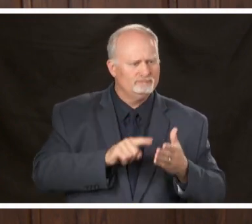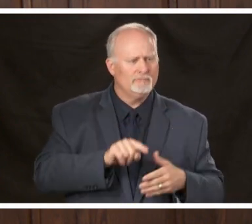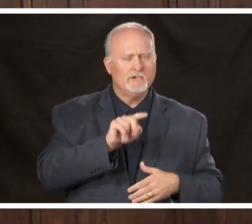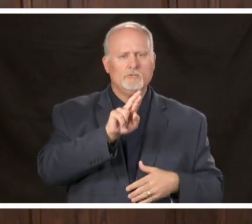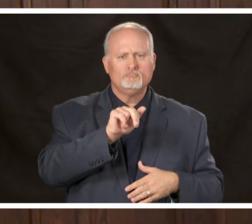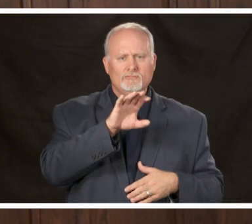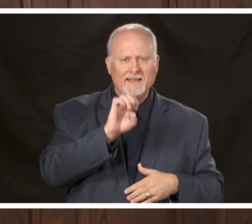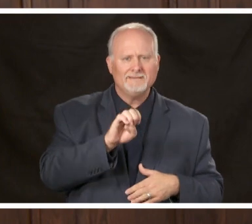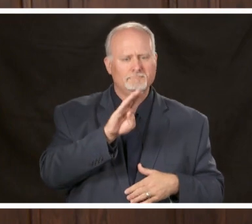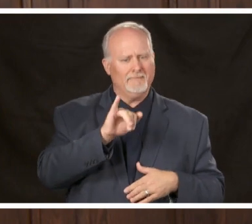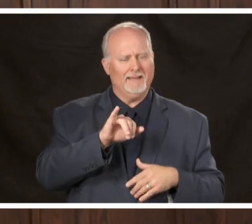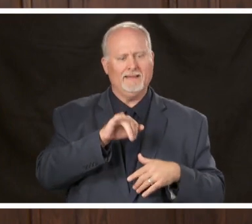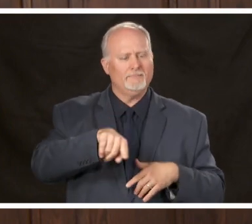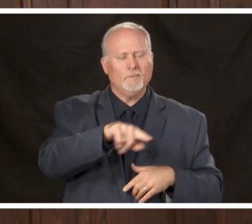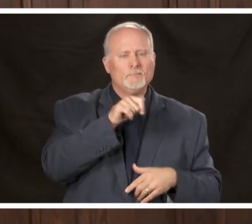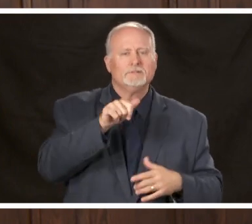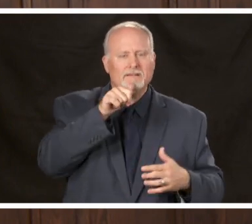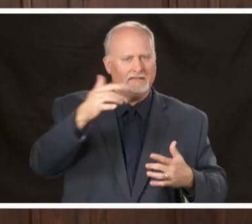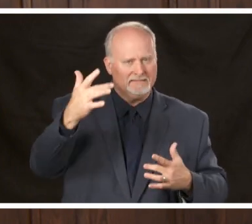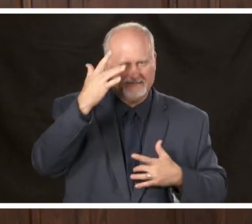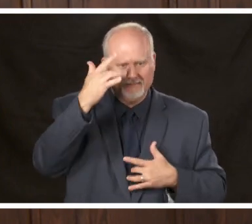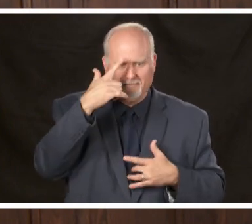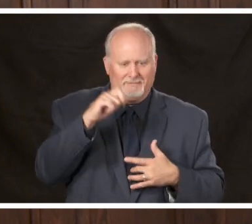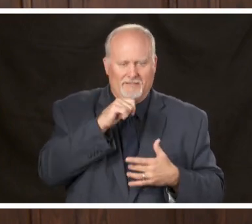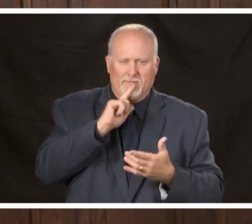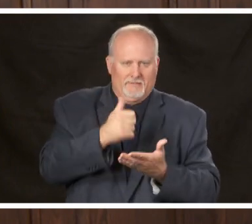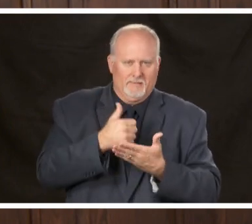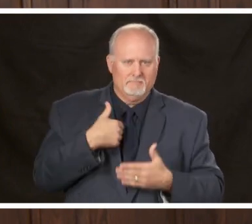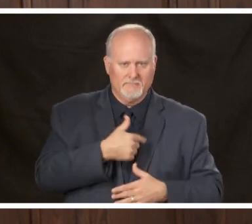demographics on those negatives because it doesn't do us any good we're going to